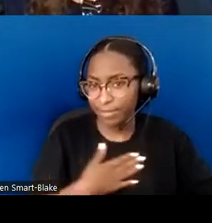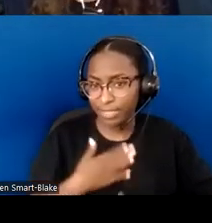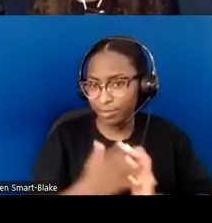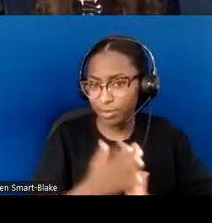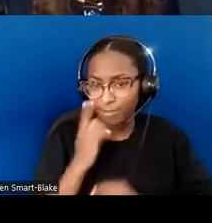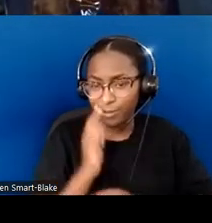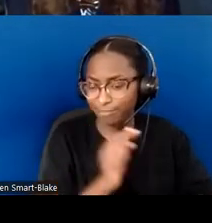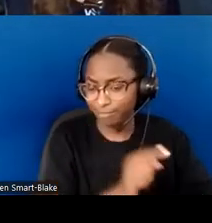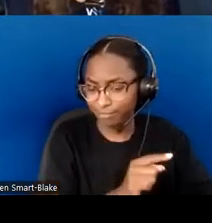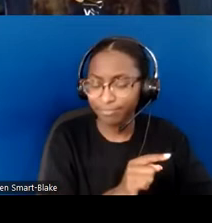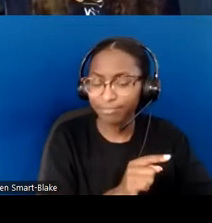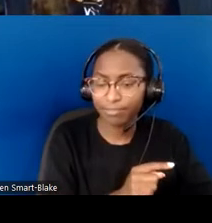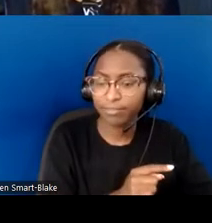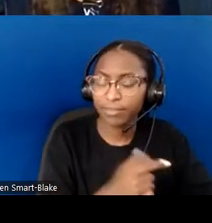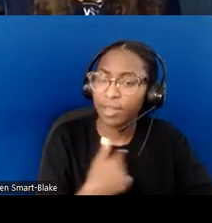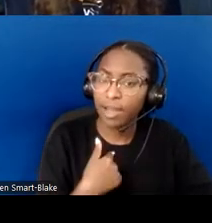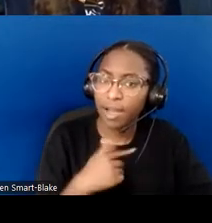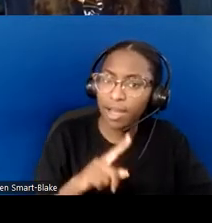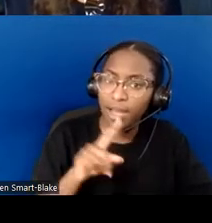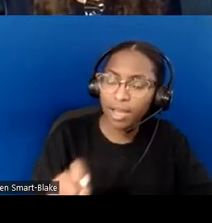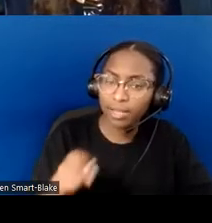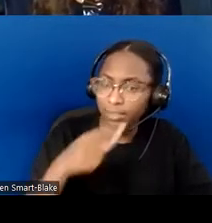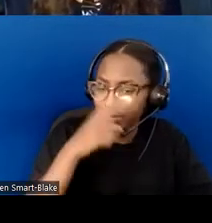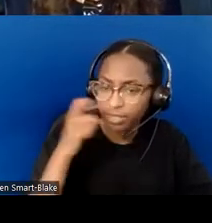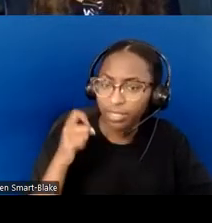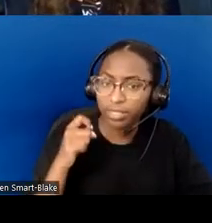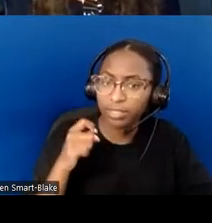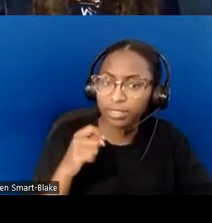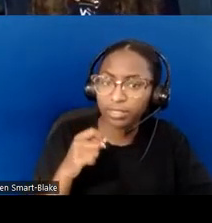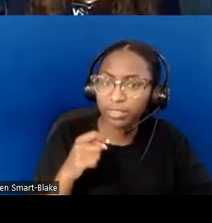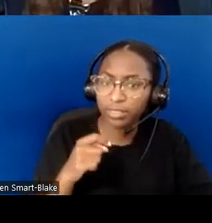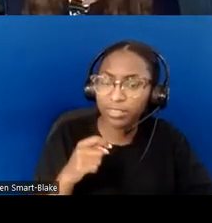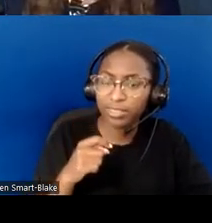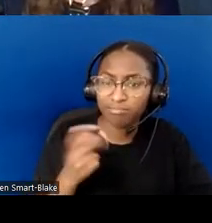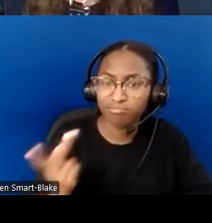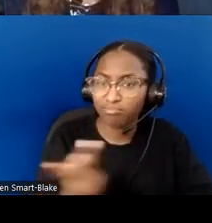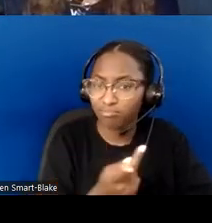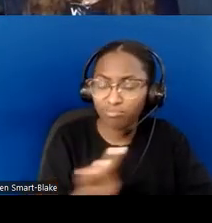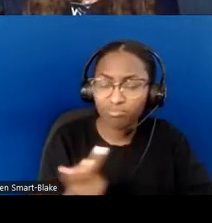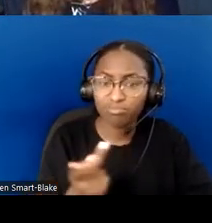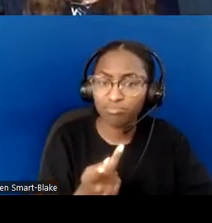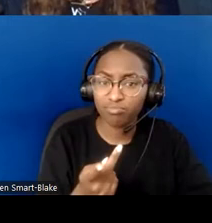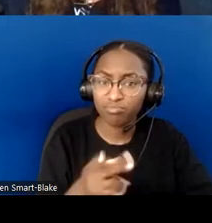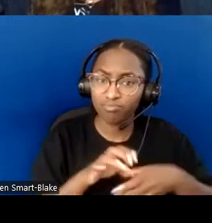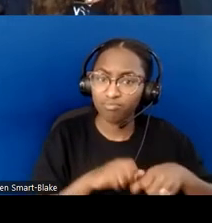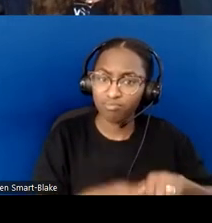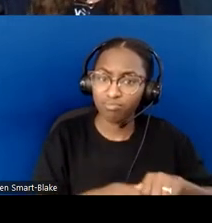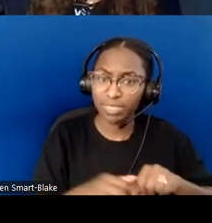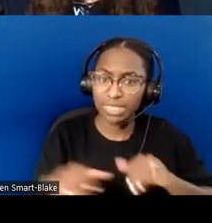I asked because I knew that they had shared a similar loss, so that perhaps, they would have a heart